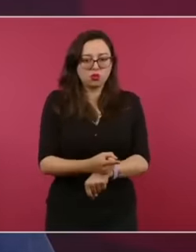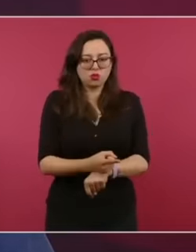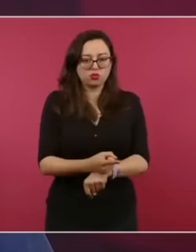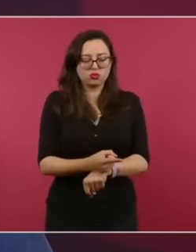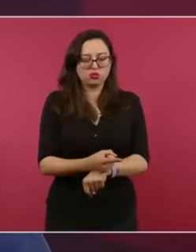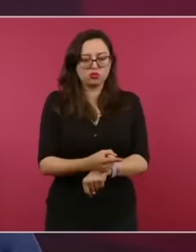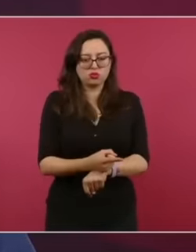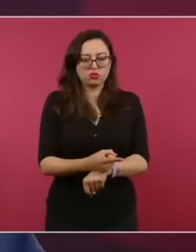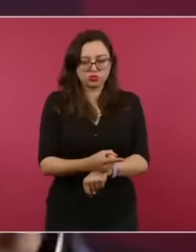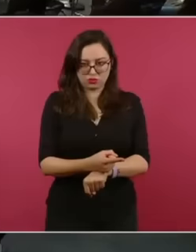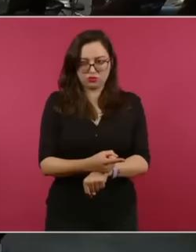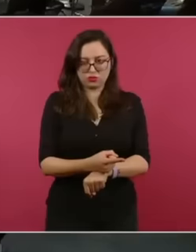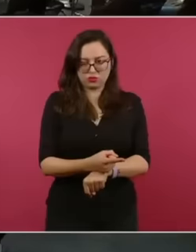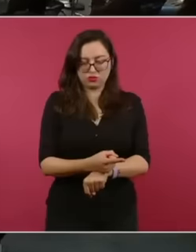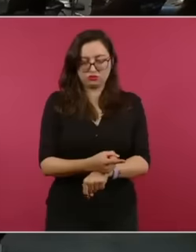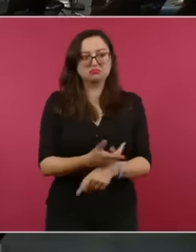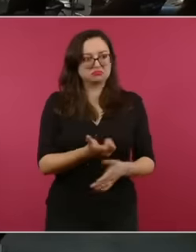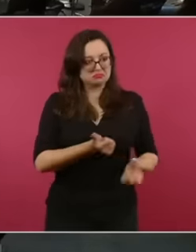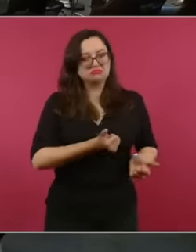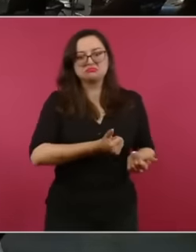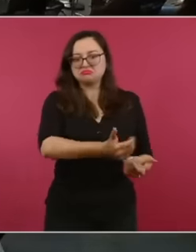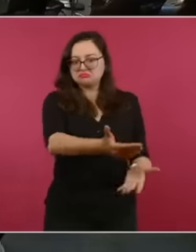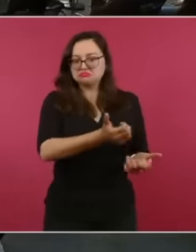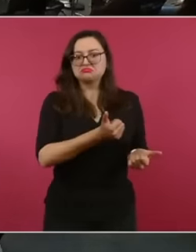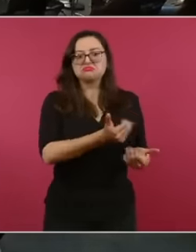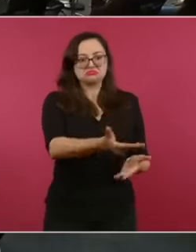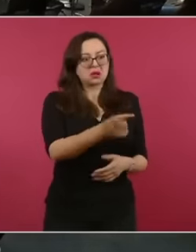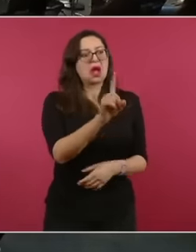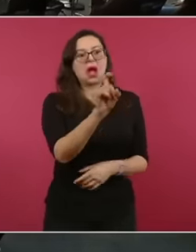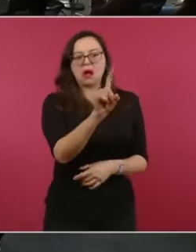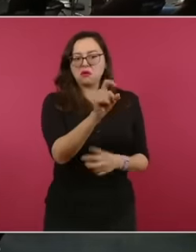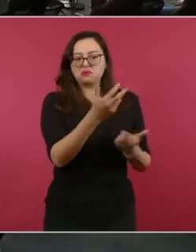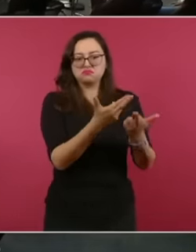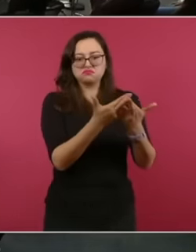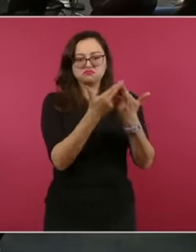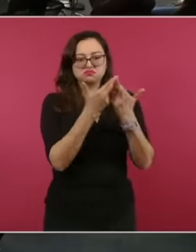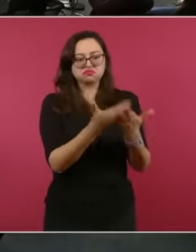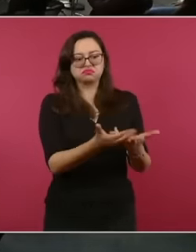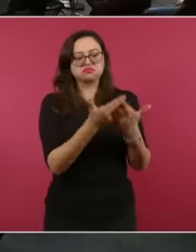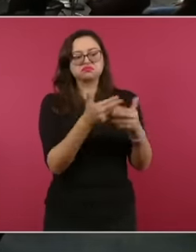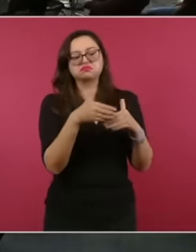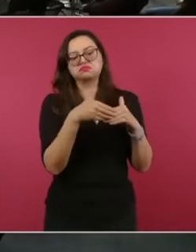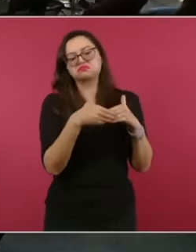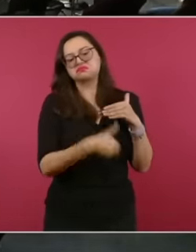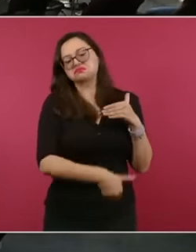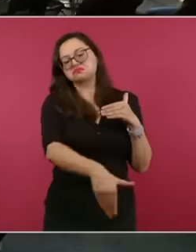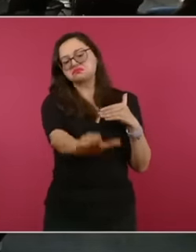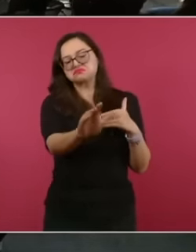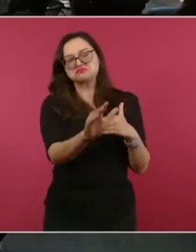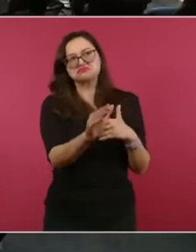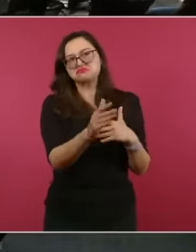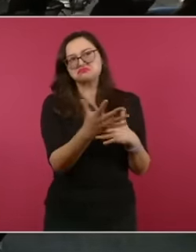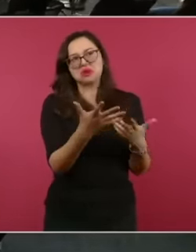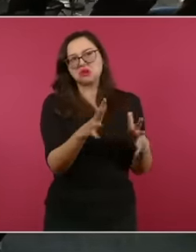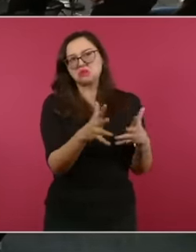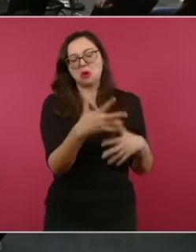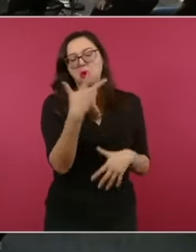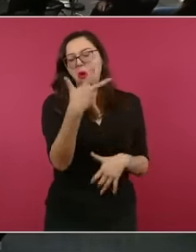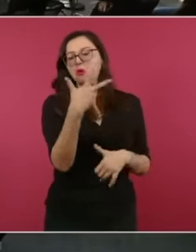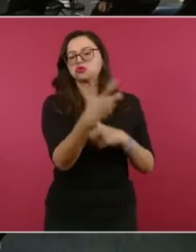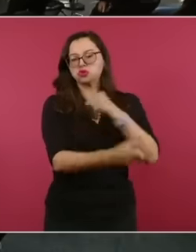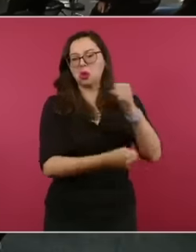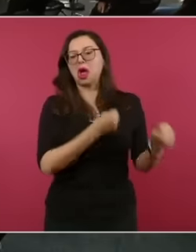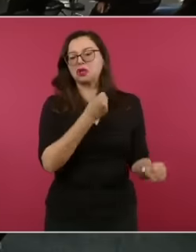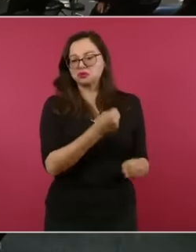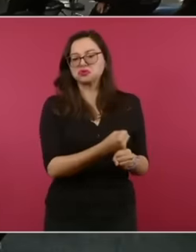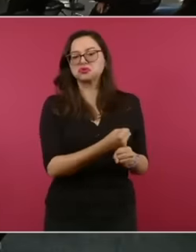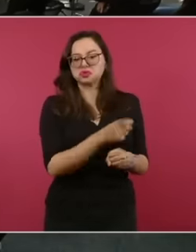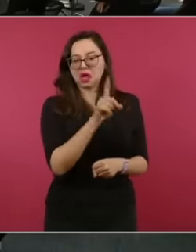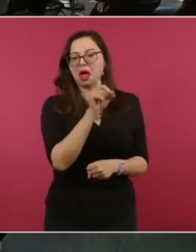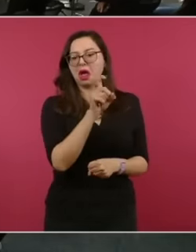and right now they have water, they are going to have water for 6 to 8 years in the future with a work that we did